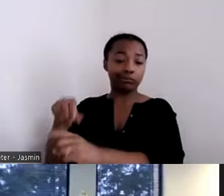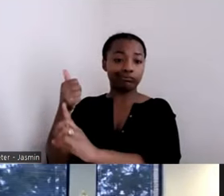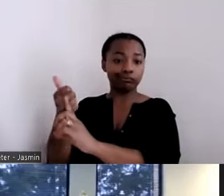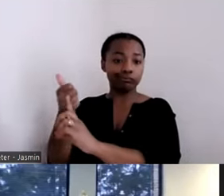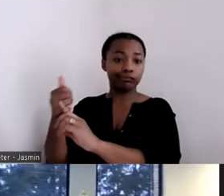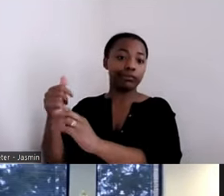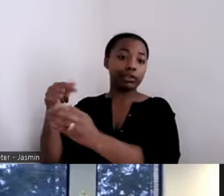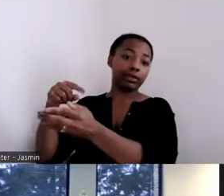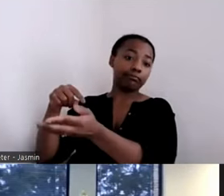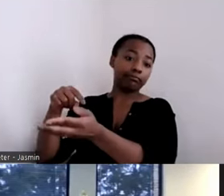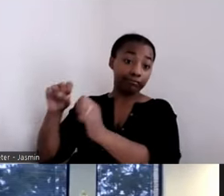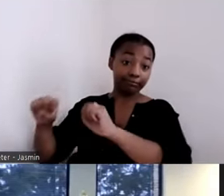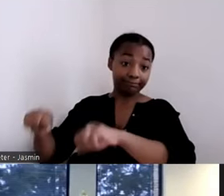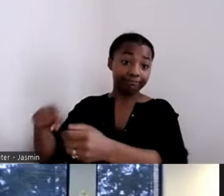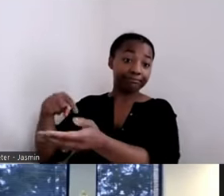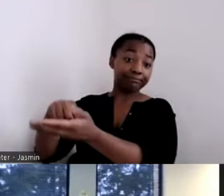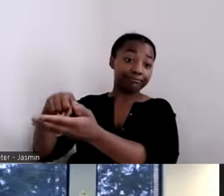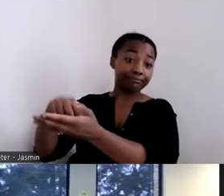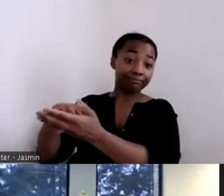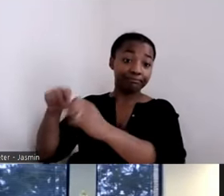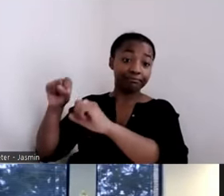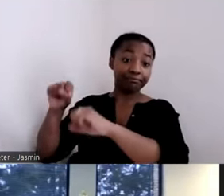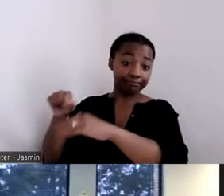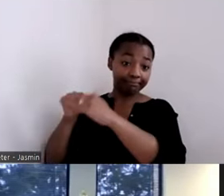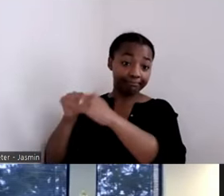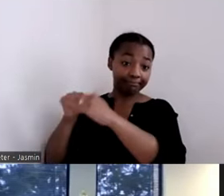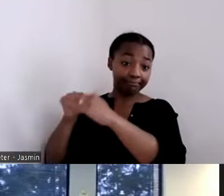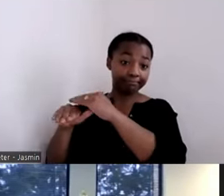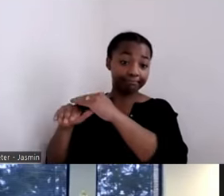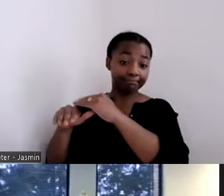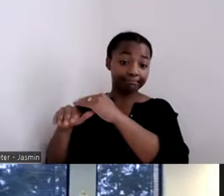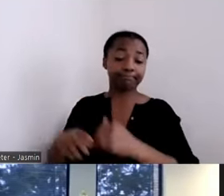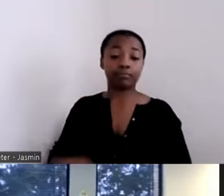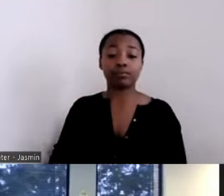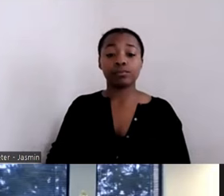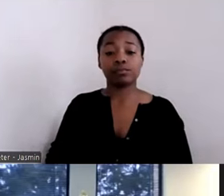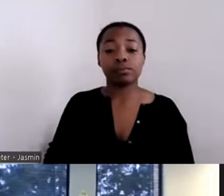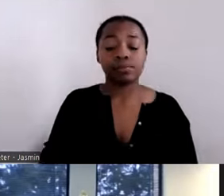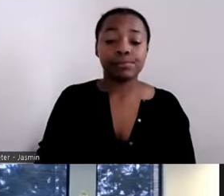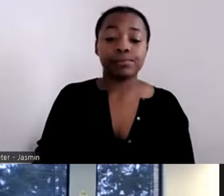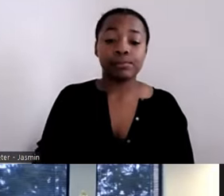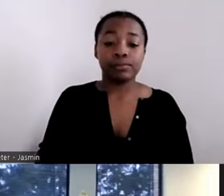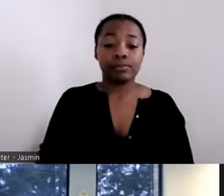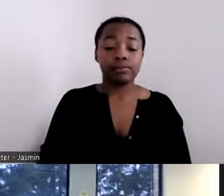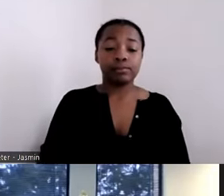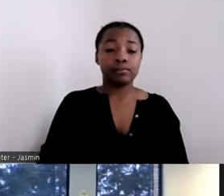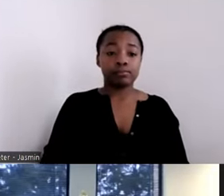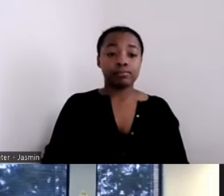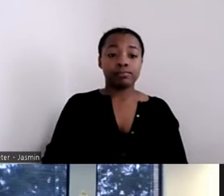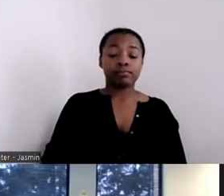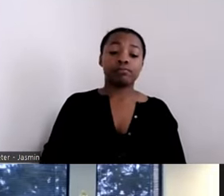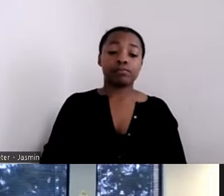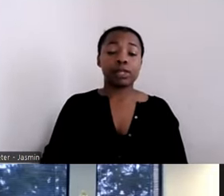that our panelists have found in terms of finding and securing that housing?